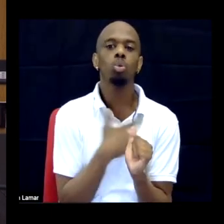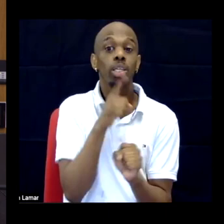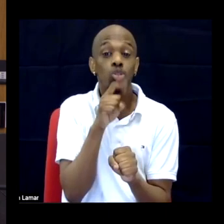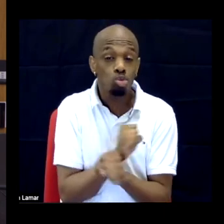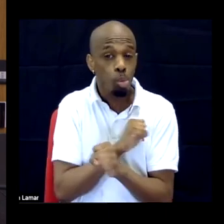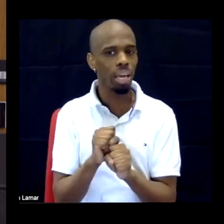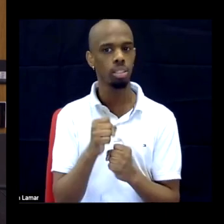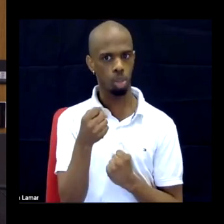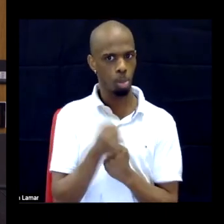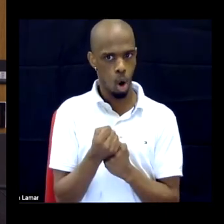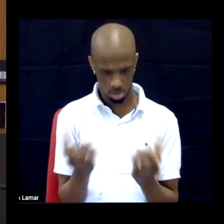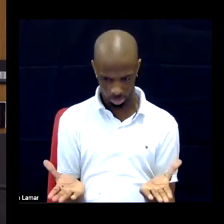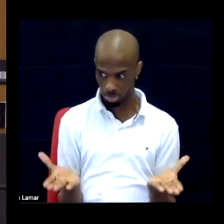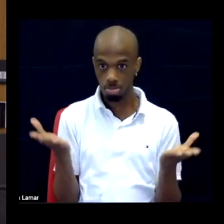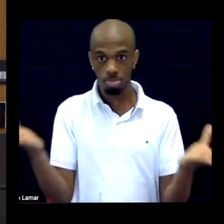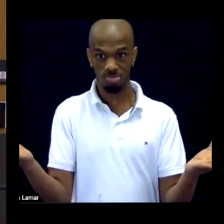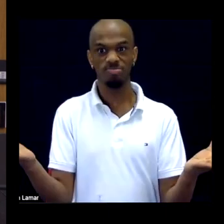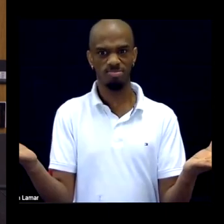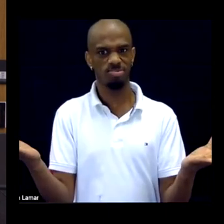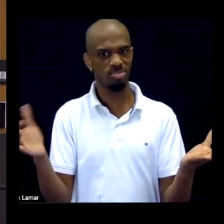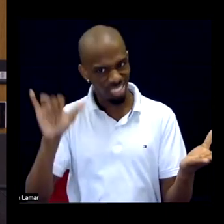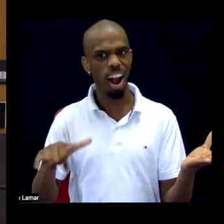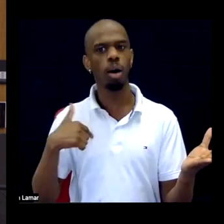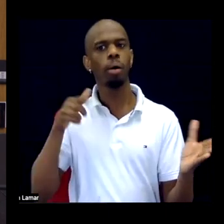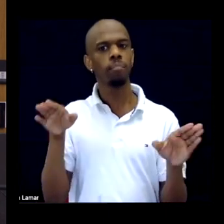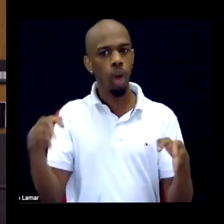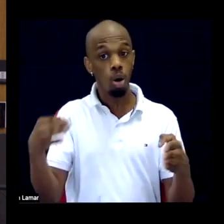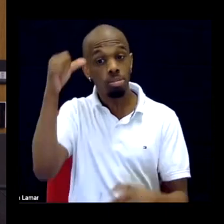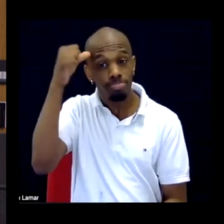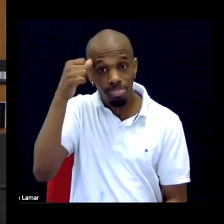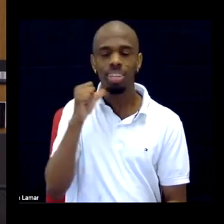folks that have now been disabled by this violence, rather than just fixating on the